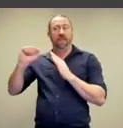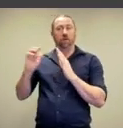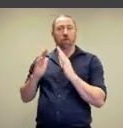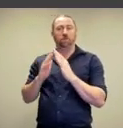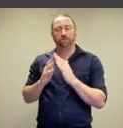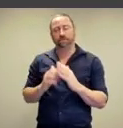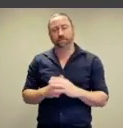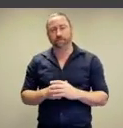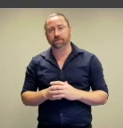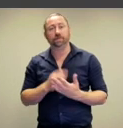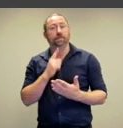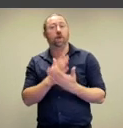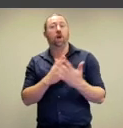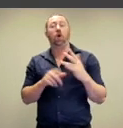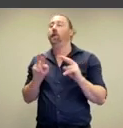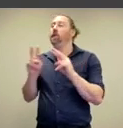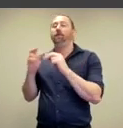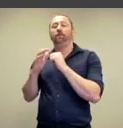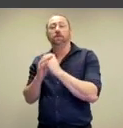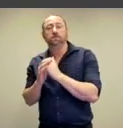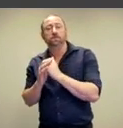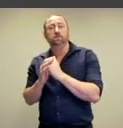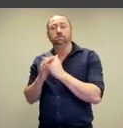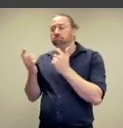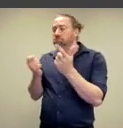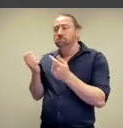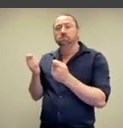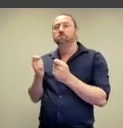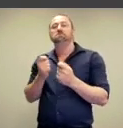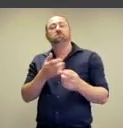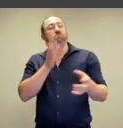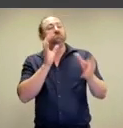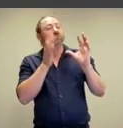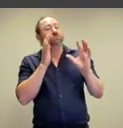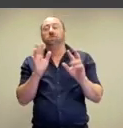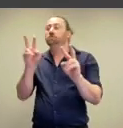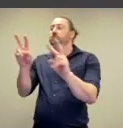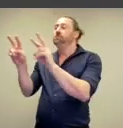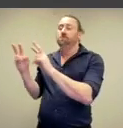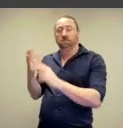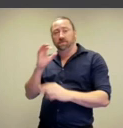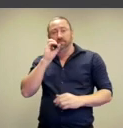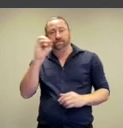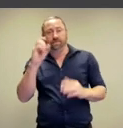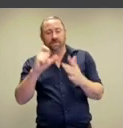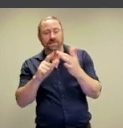room in the home and it only would have been viewed